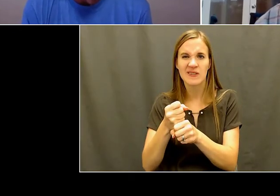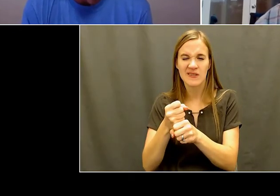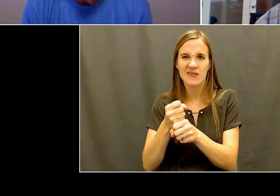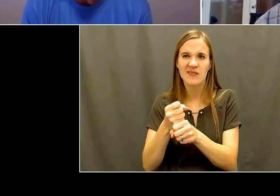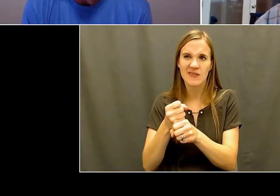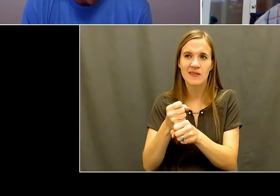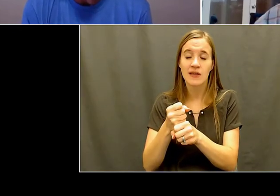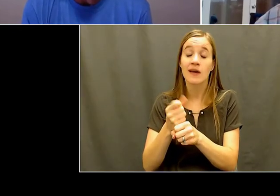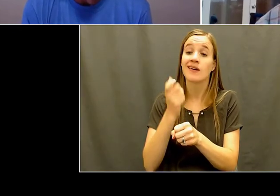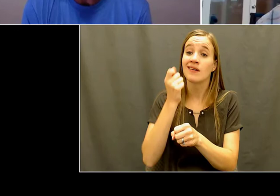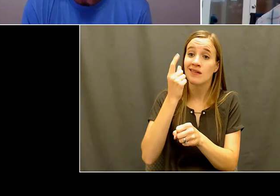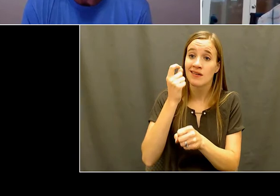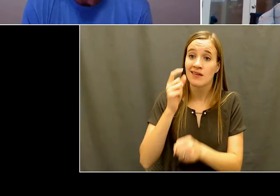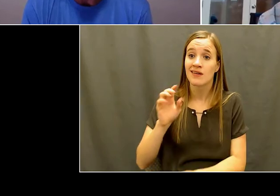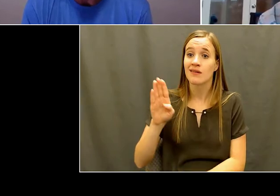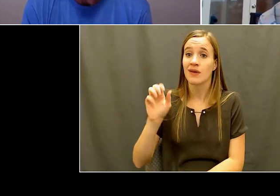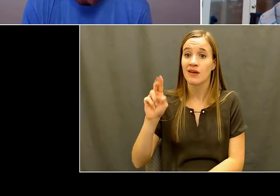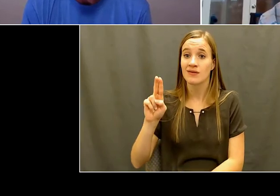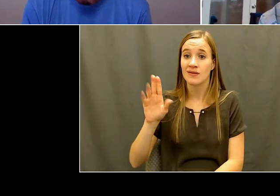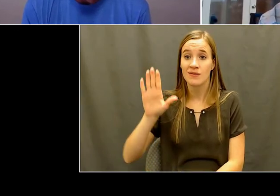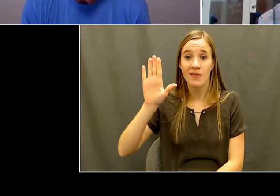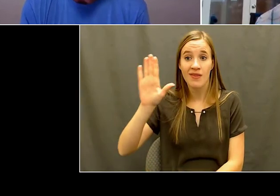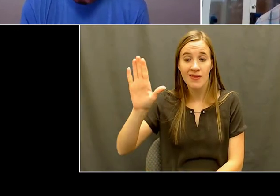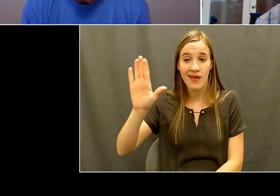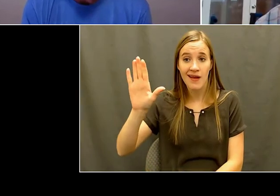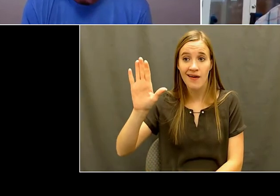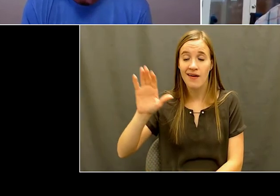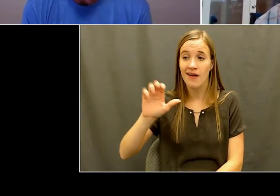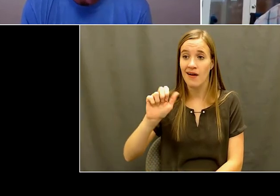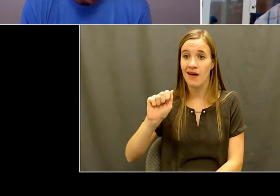Seeker program and then they basically that shut us out.